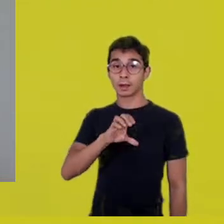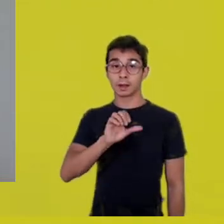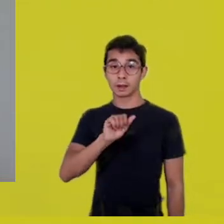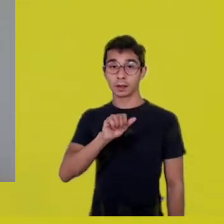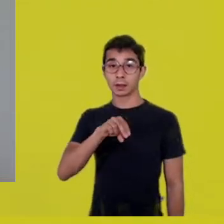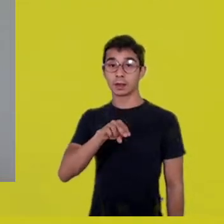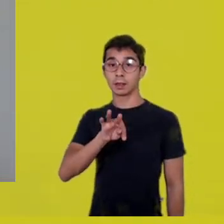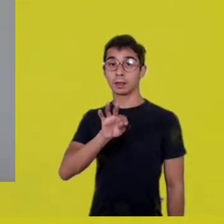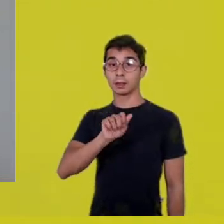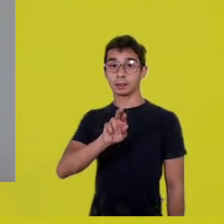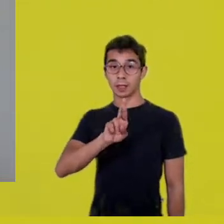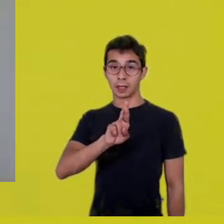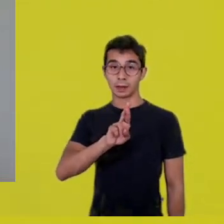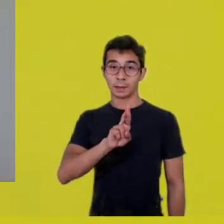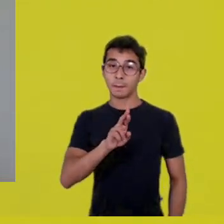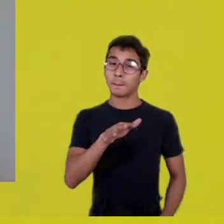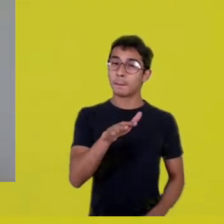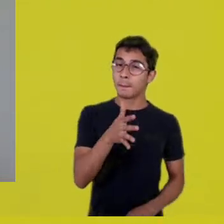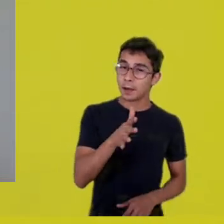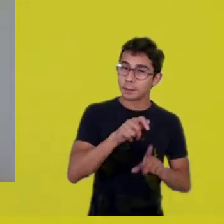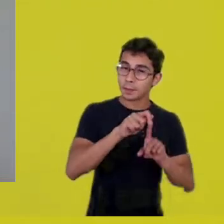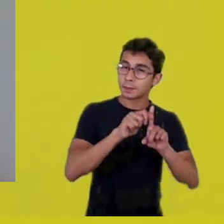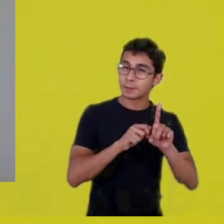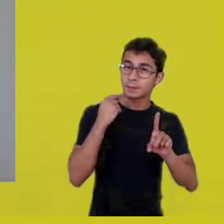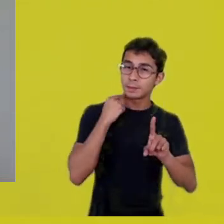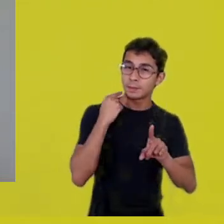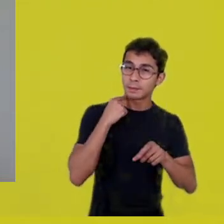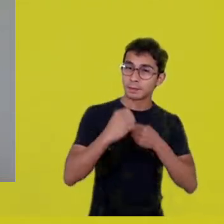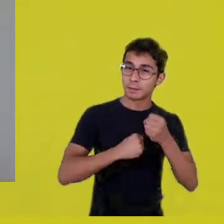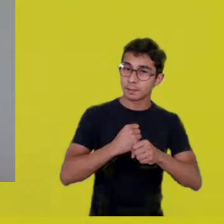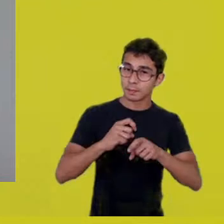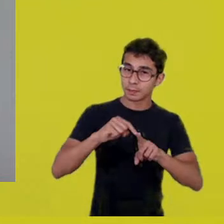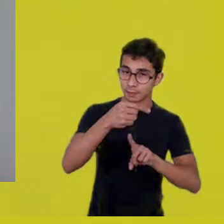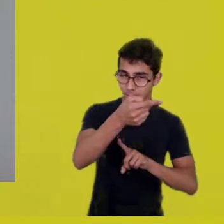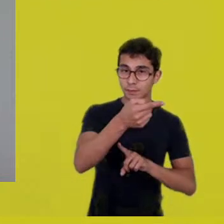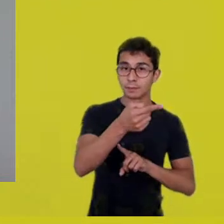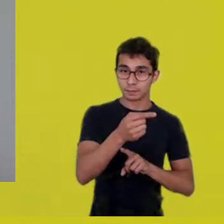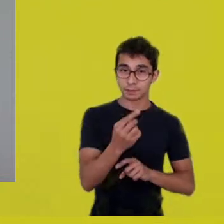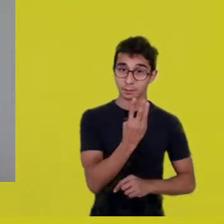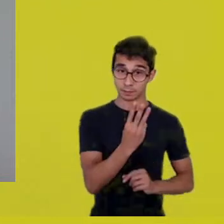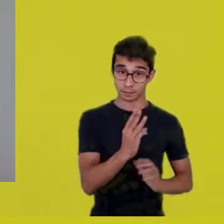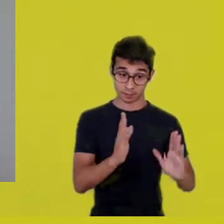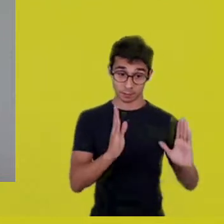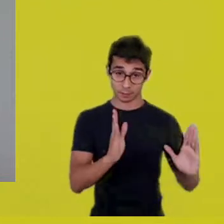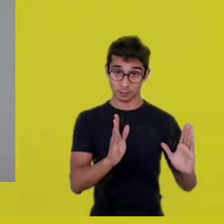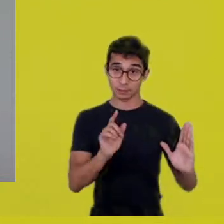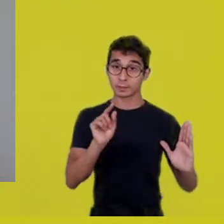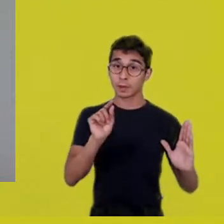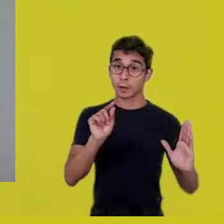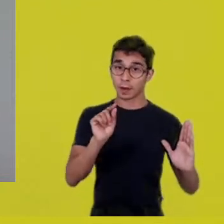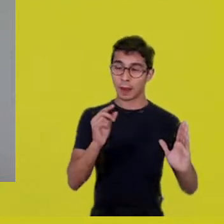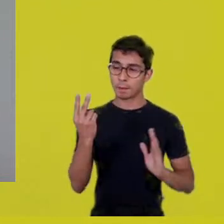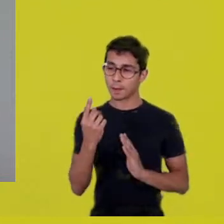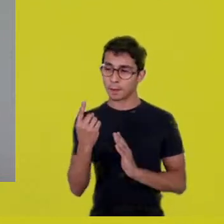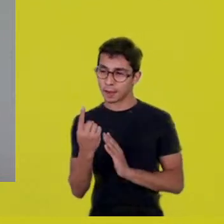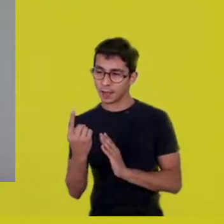will deal with developments and spreading of what Cutting will bring,